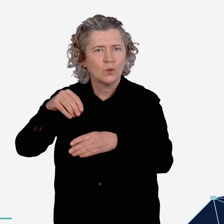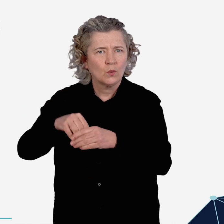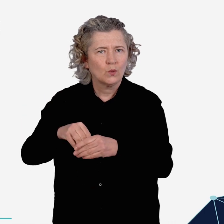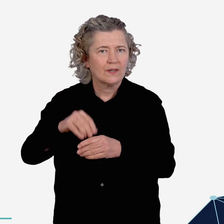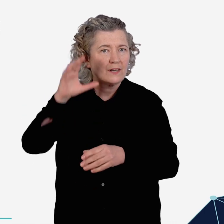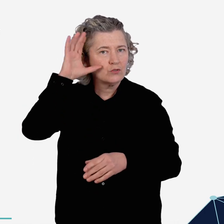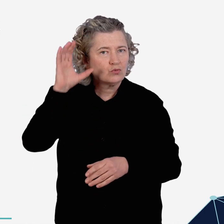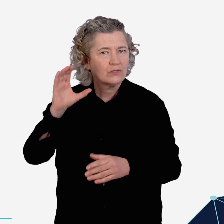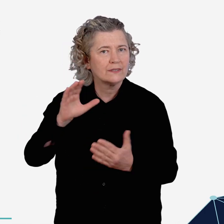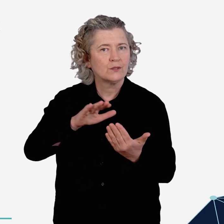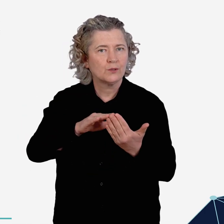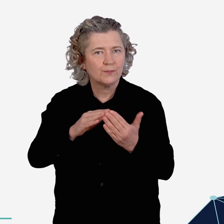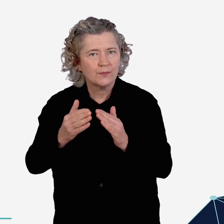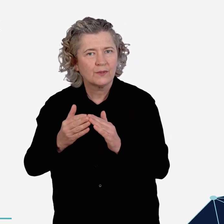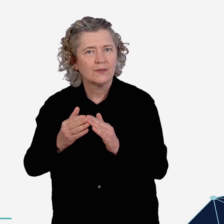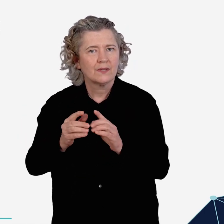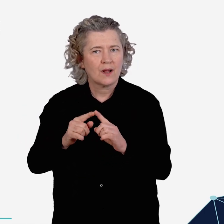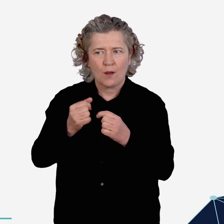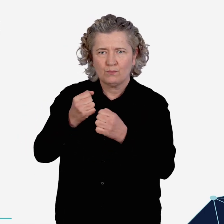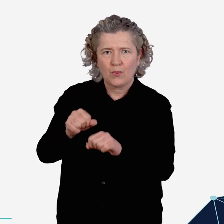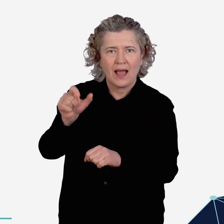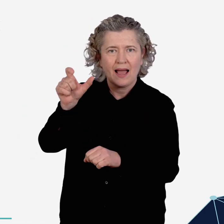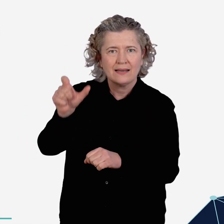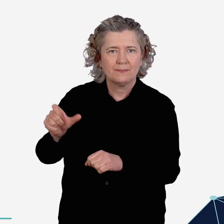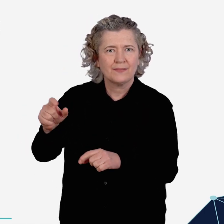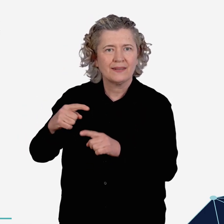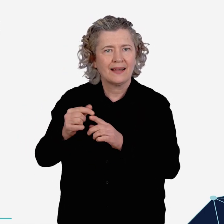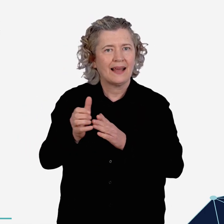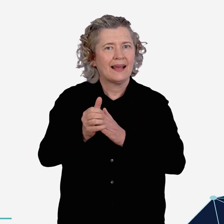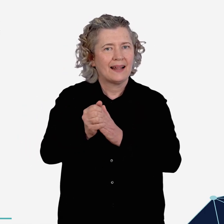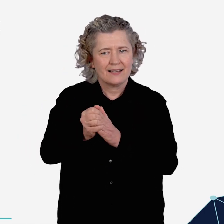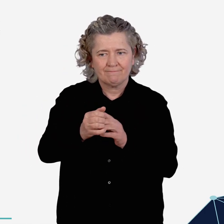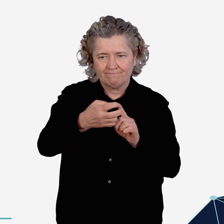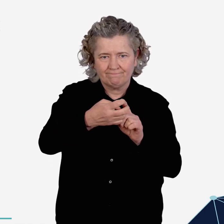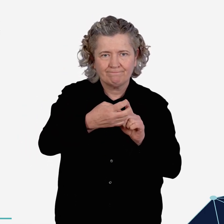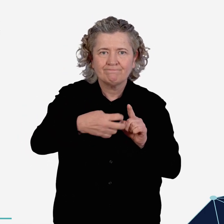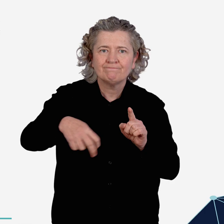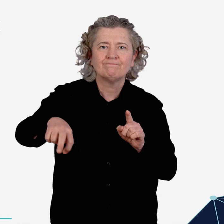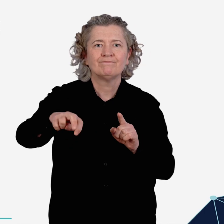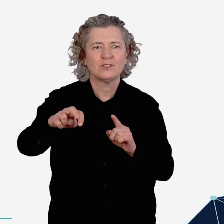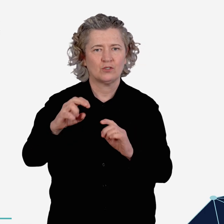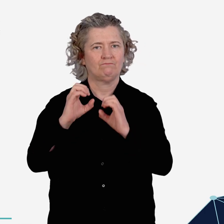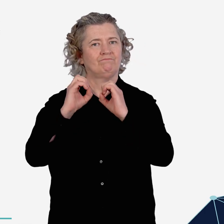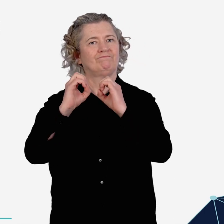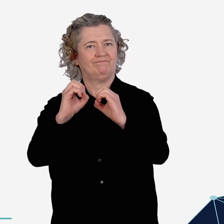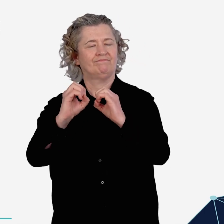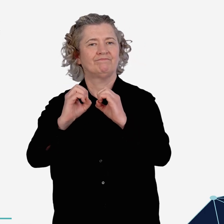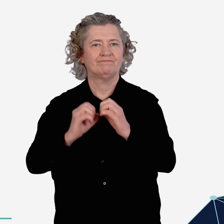including regional communities, protecting consumers and leading the transition to net zero.